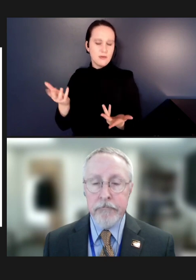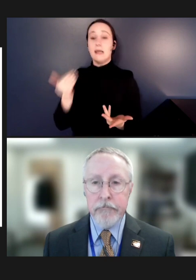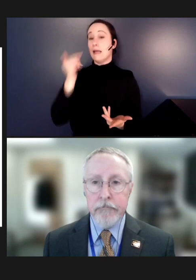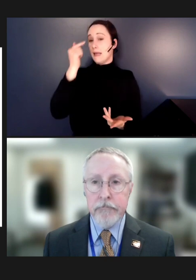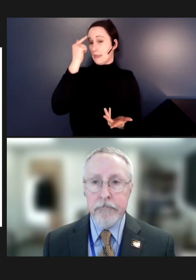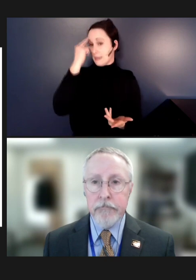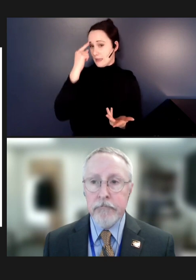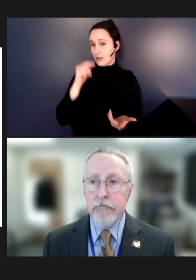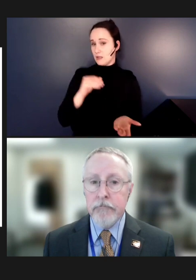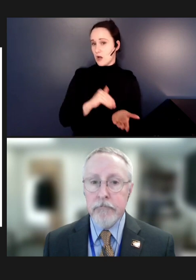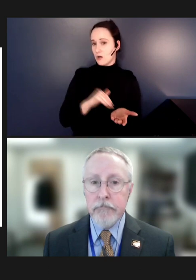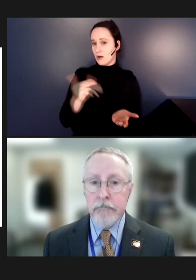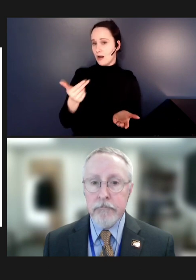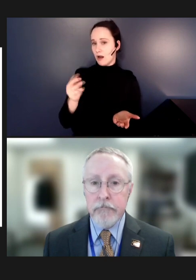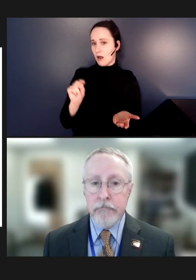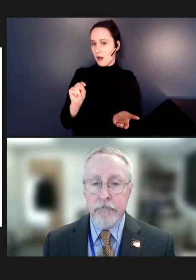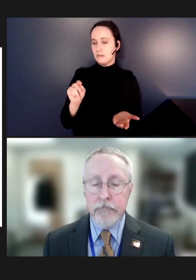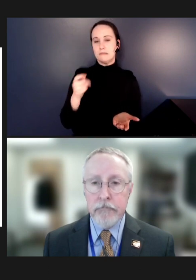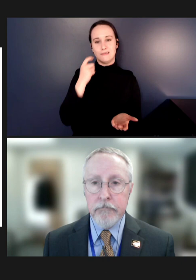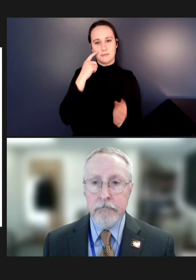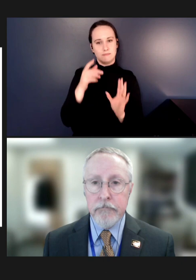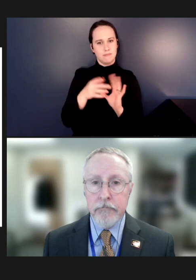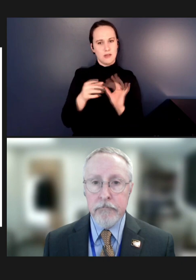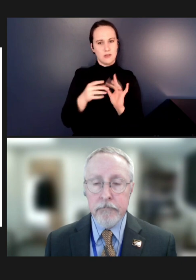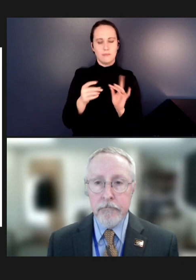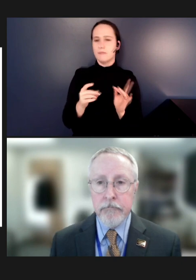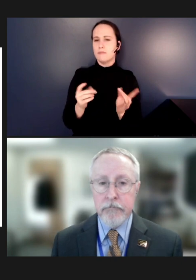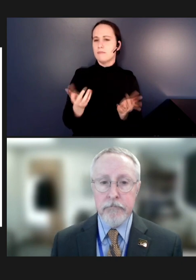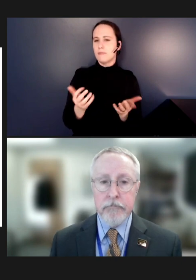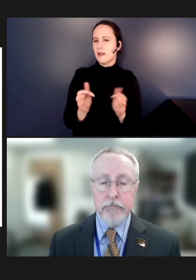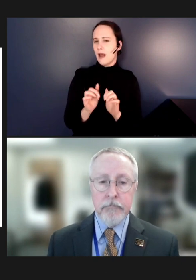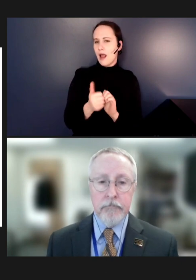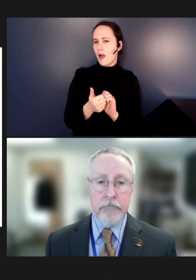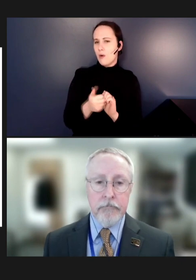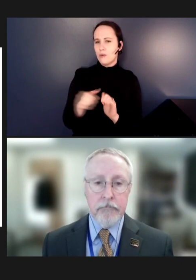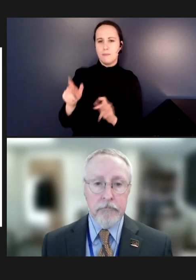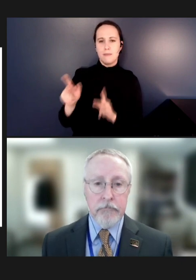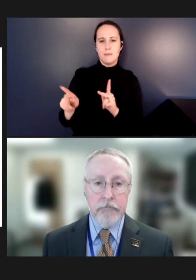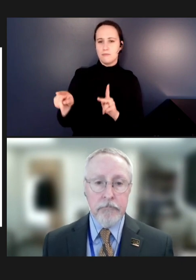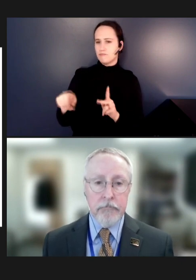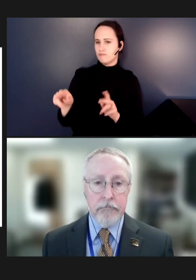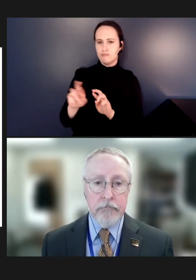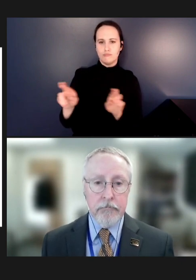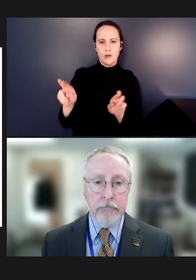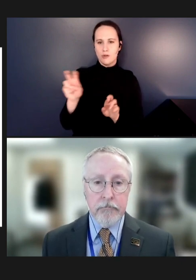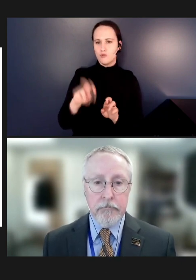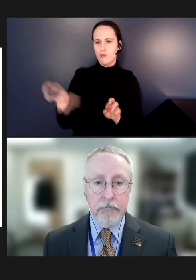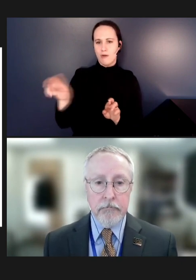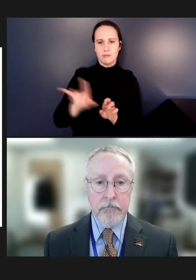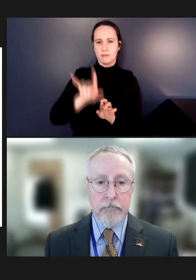the travel industry or others can be a partner in getting the word out to